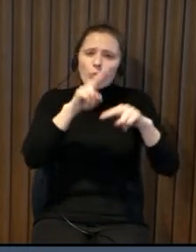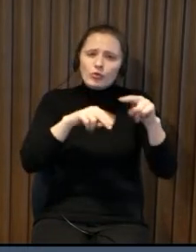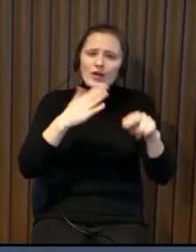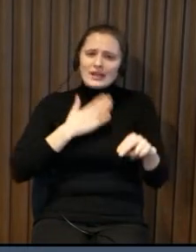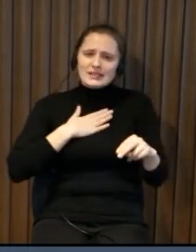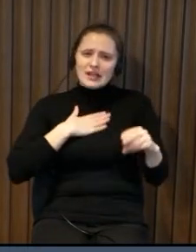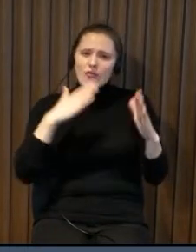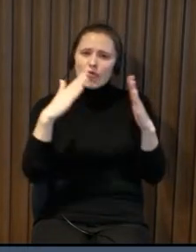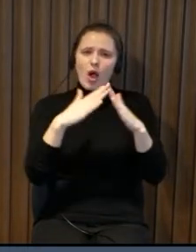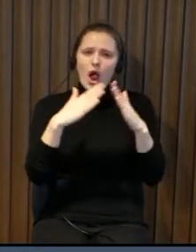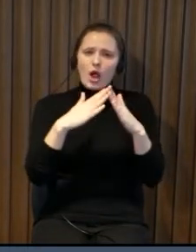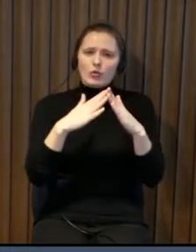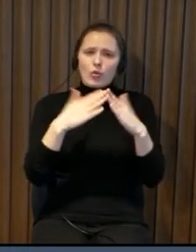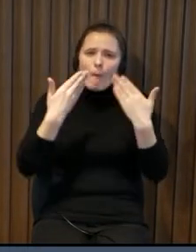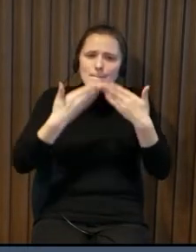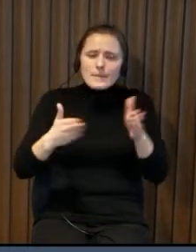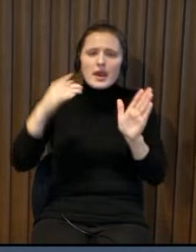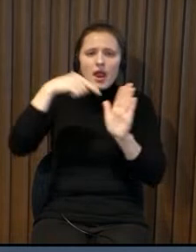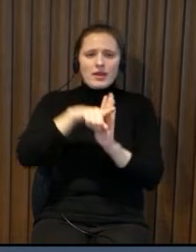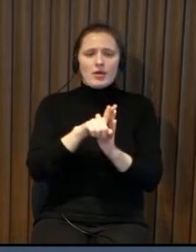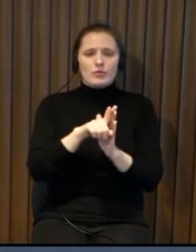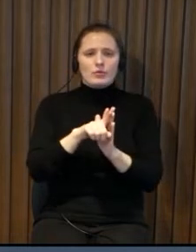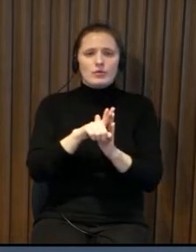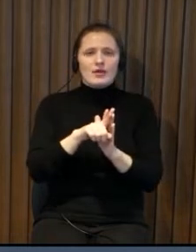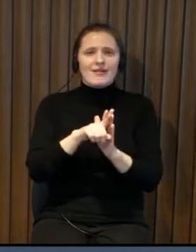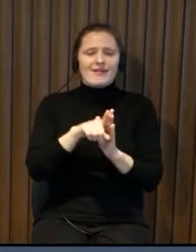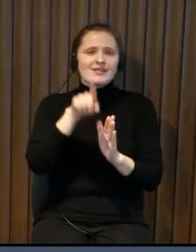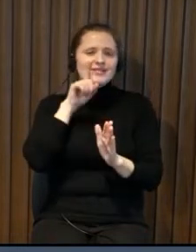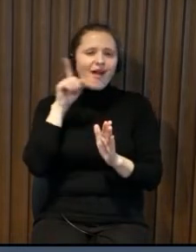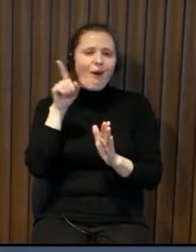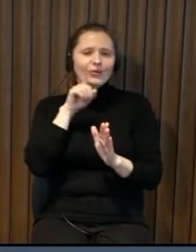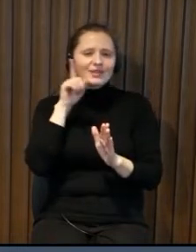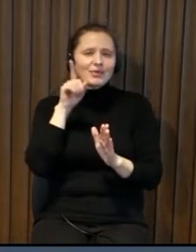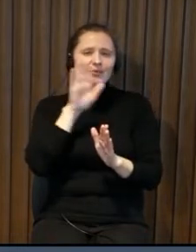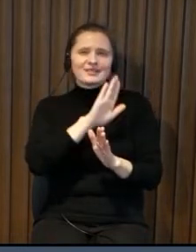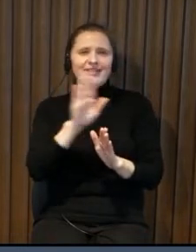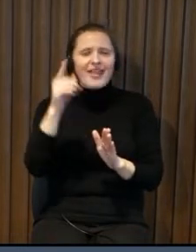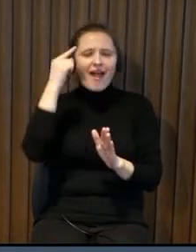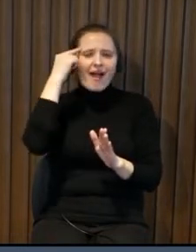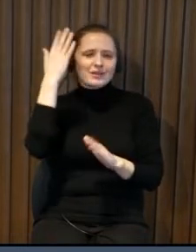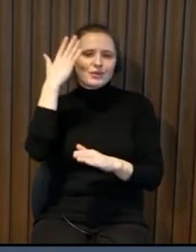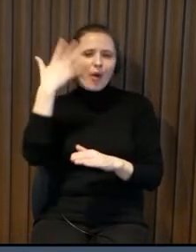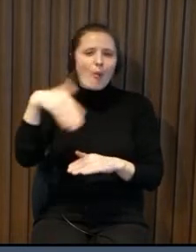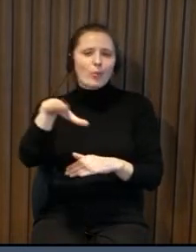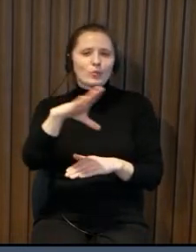second we kind of force people to build the building uh so that's accessible